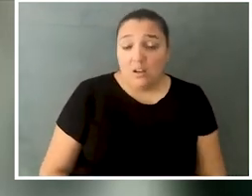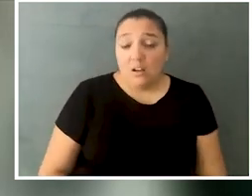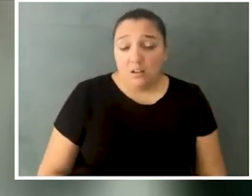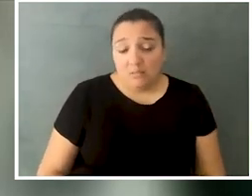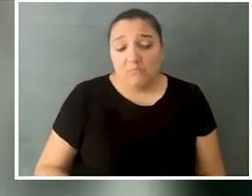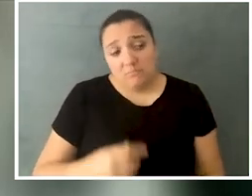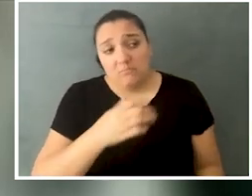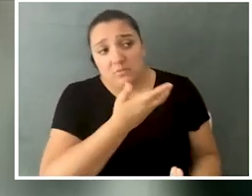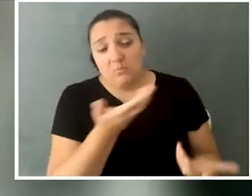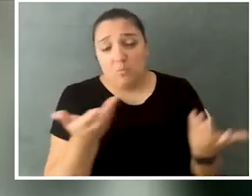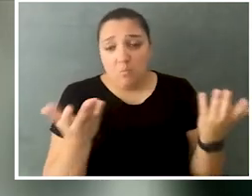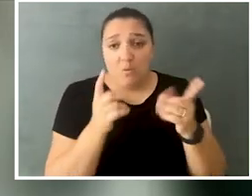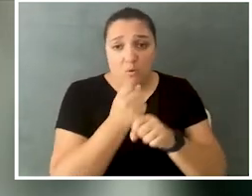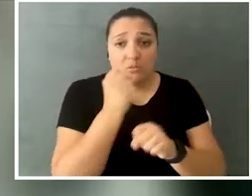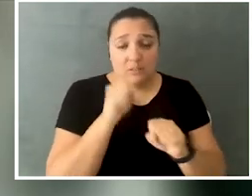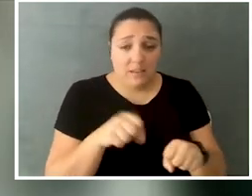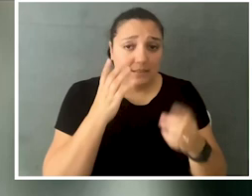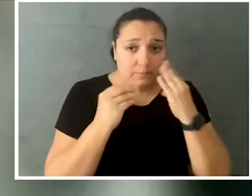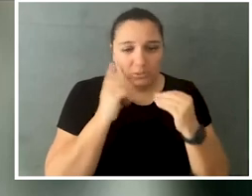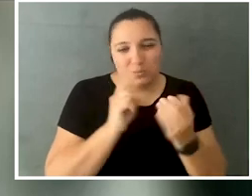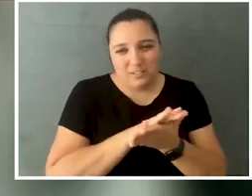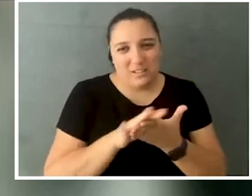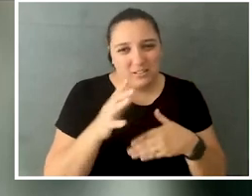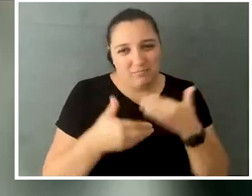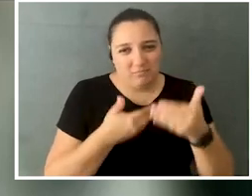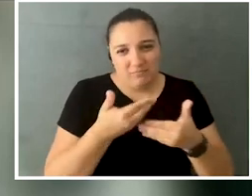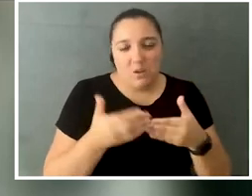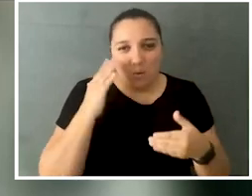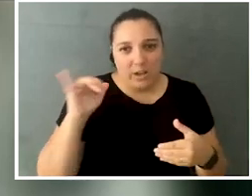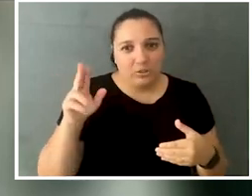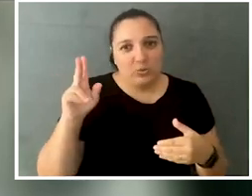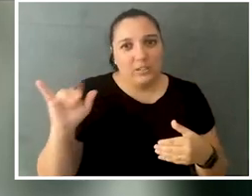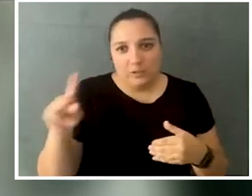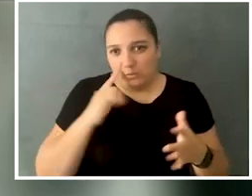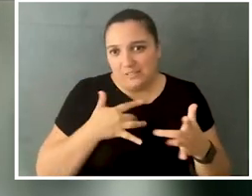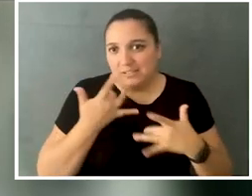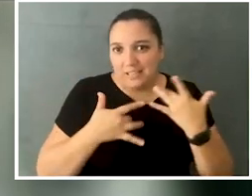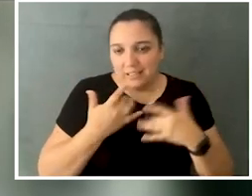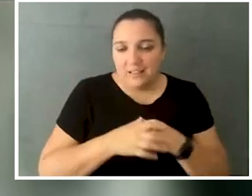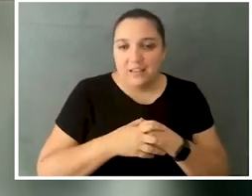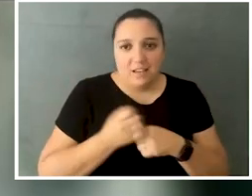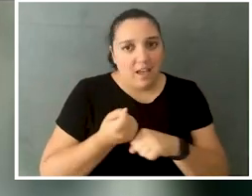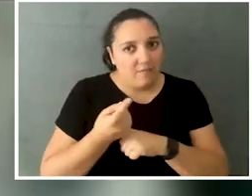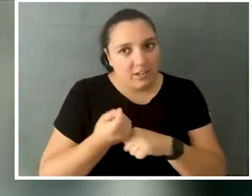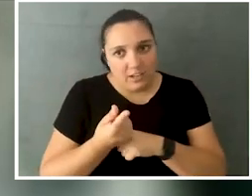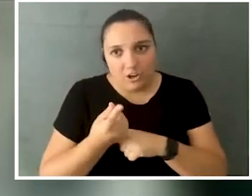and the kind of things that these winners get to experience, and I'm really glad we get to continue this, because Judy was really excited every year